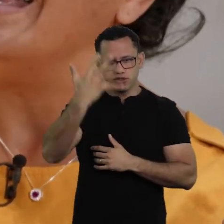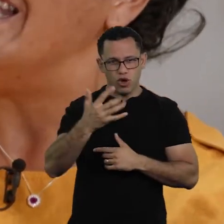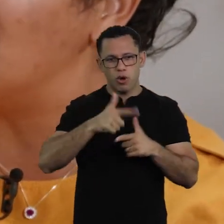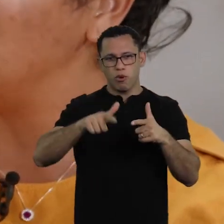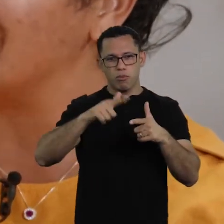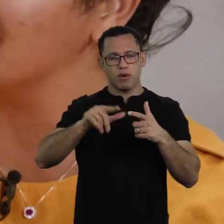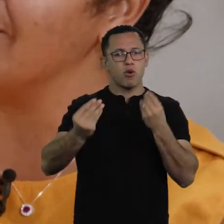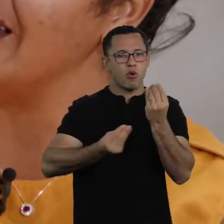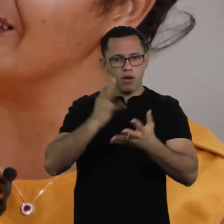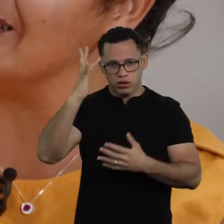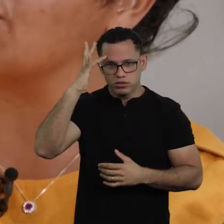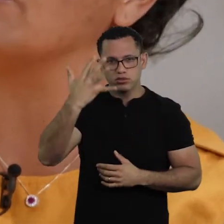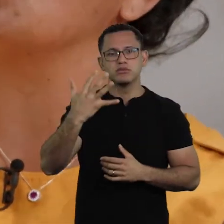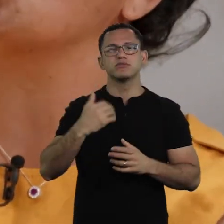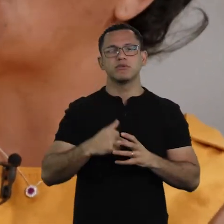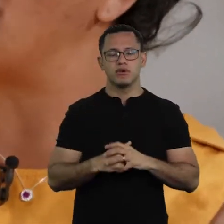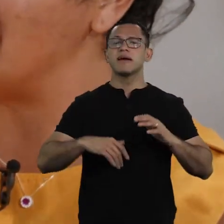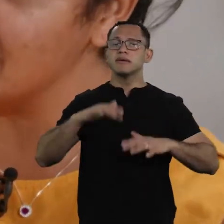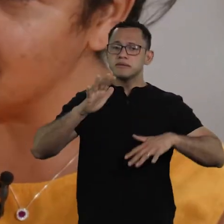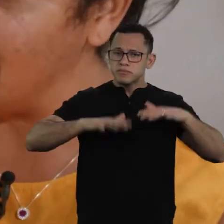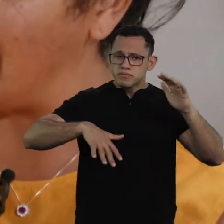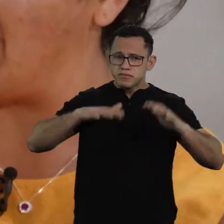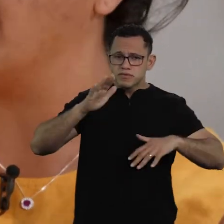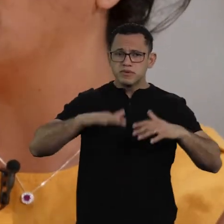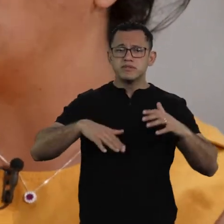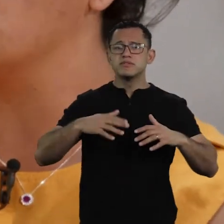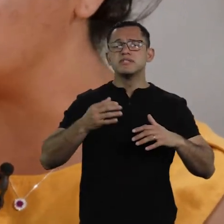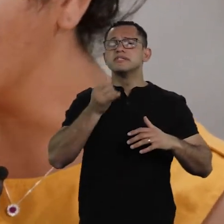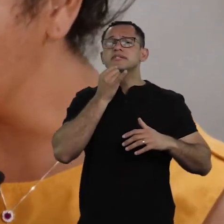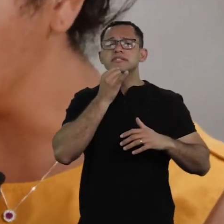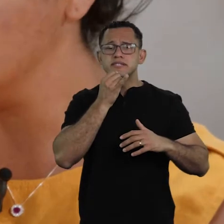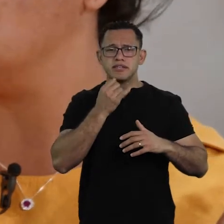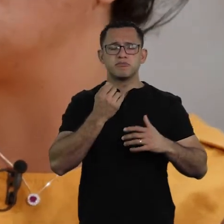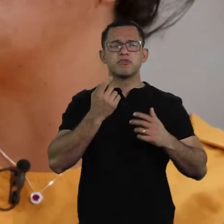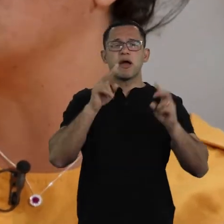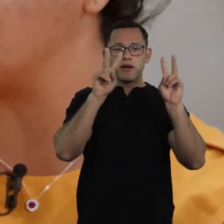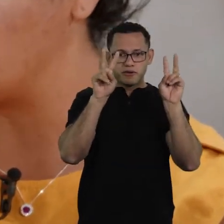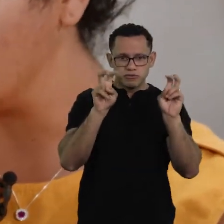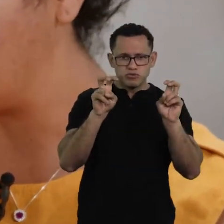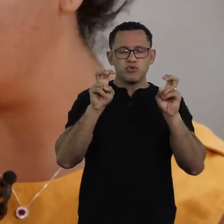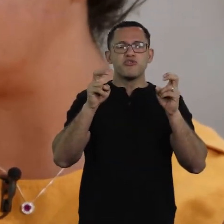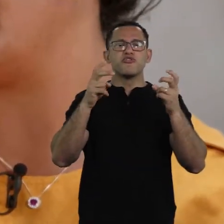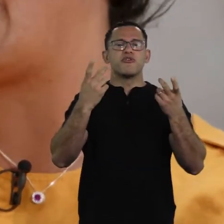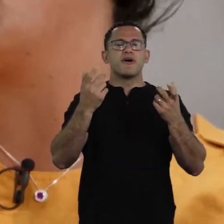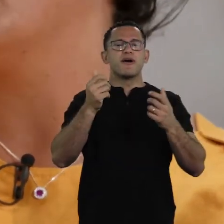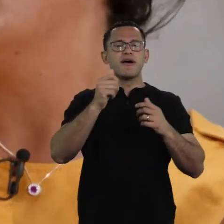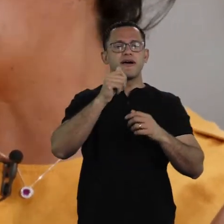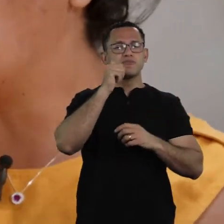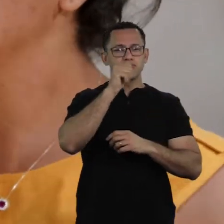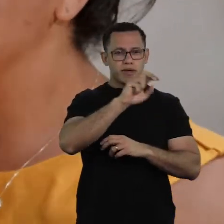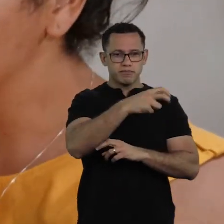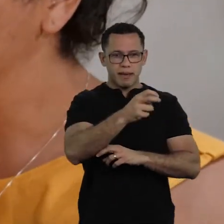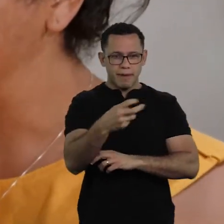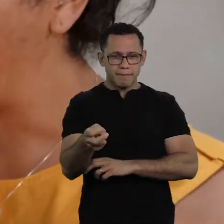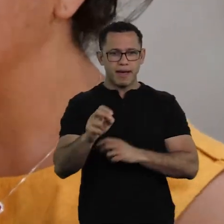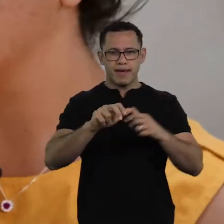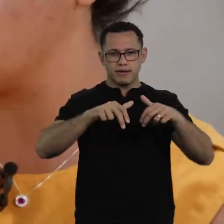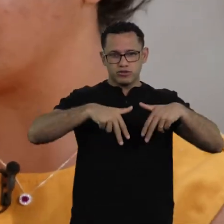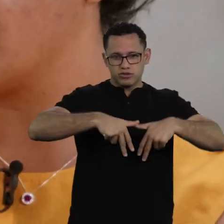And often, when we talk about genocide or police violence, or care,